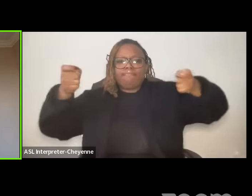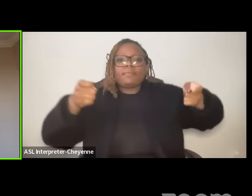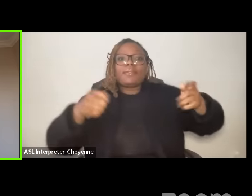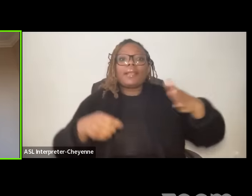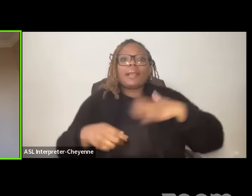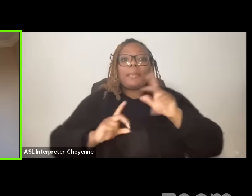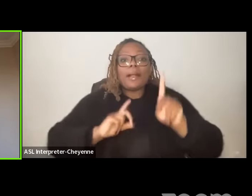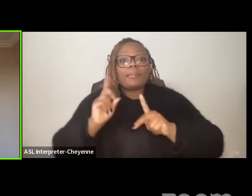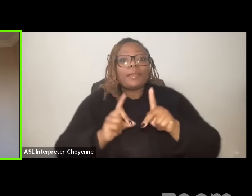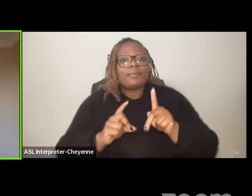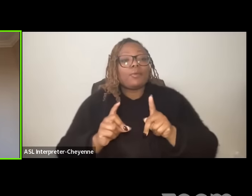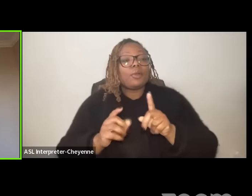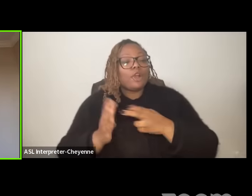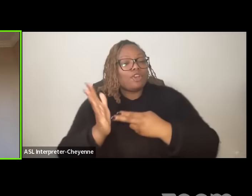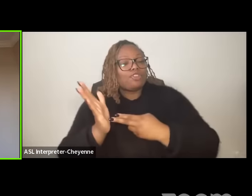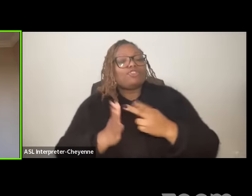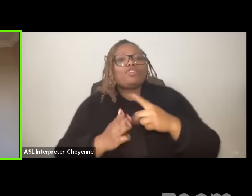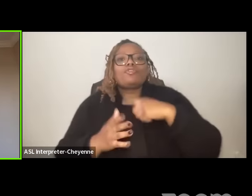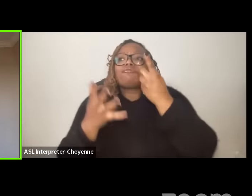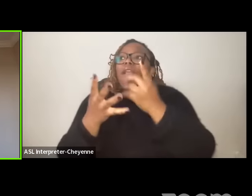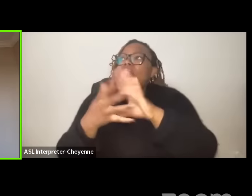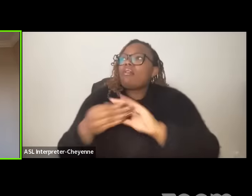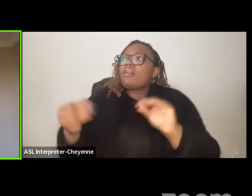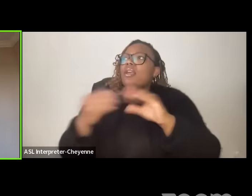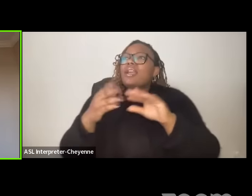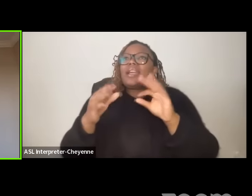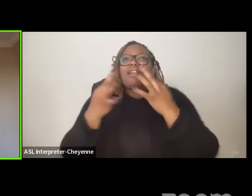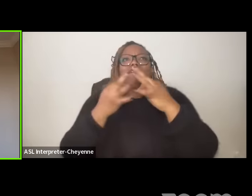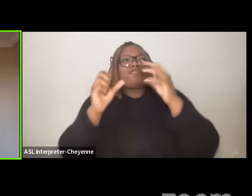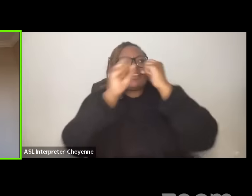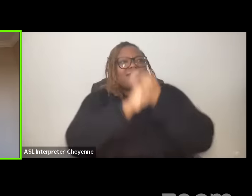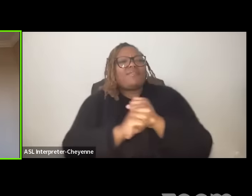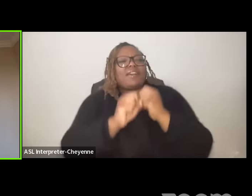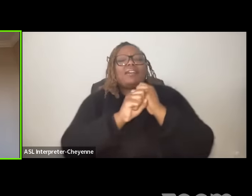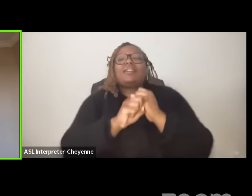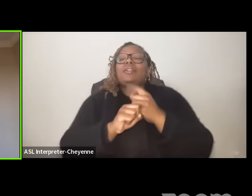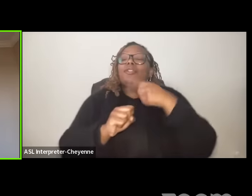truth tellers and Freedom Fighters of the world those speaking truth the power in dozens of